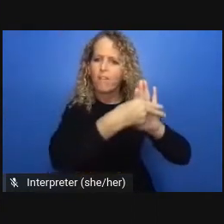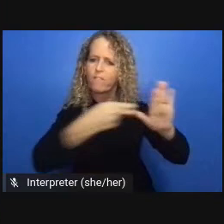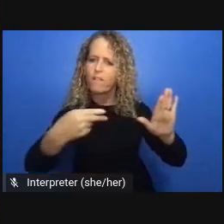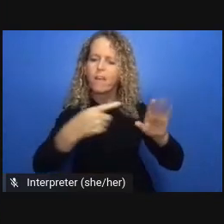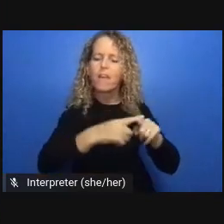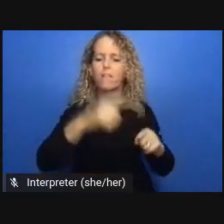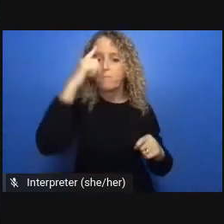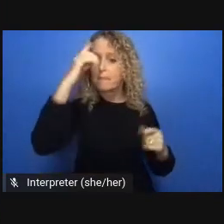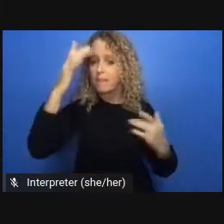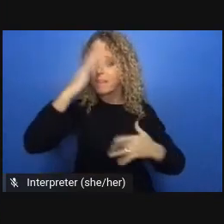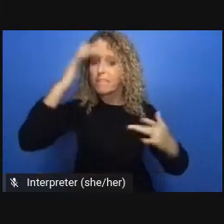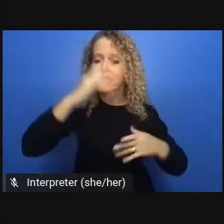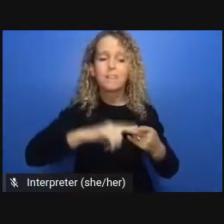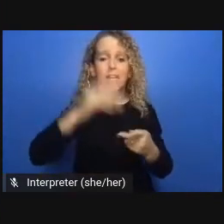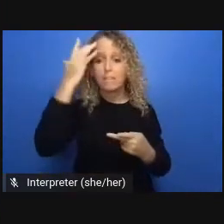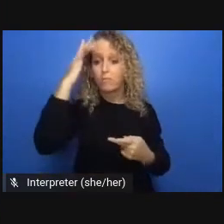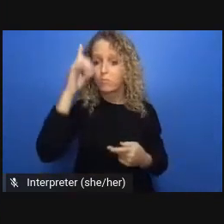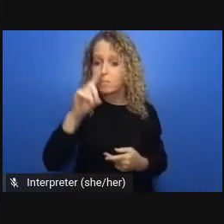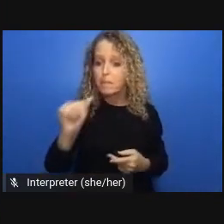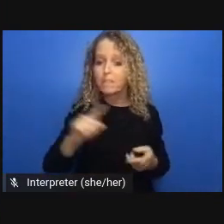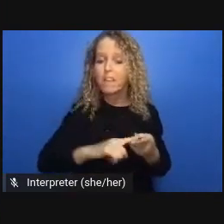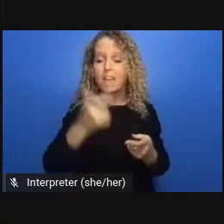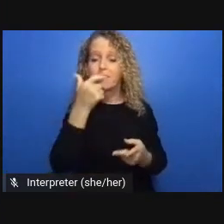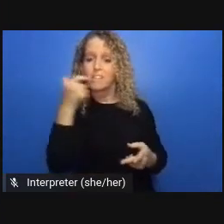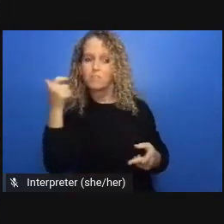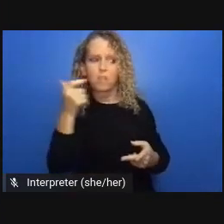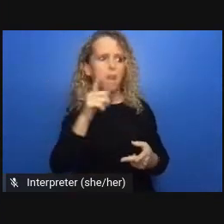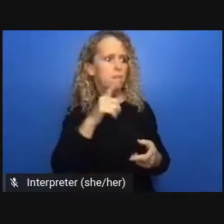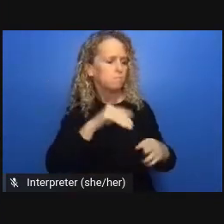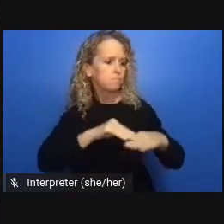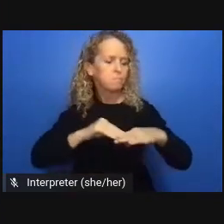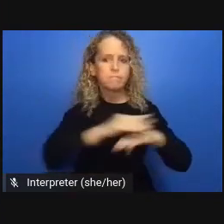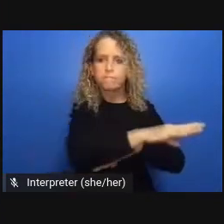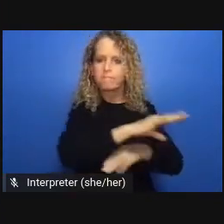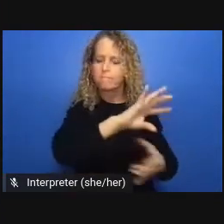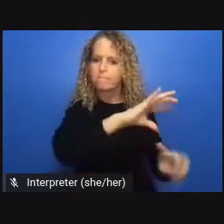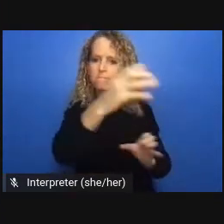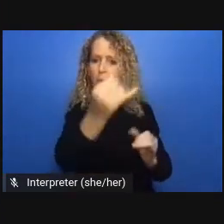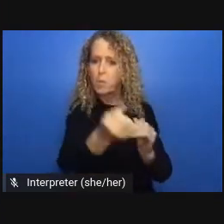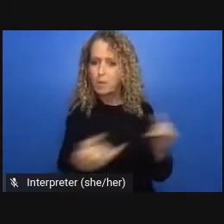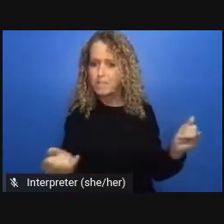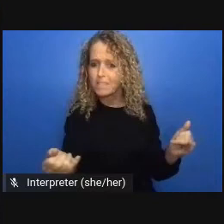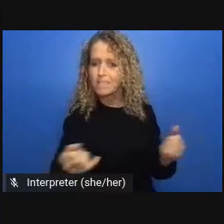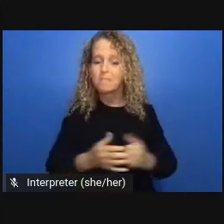whether it happens is up to us back to you Lori and I look forward to questions.